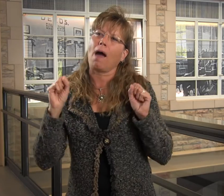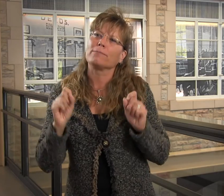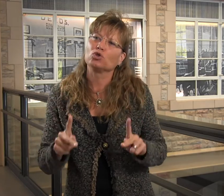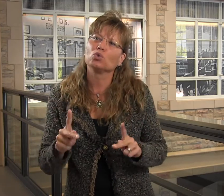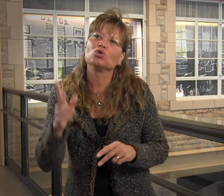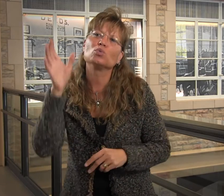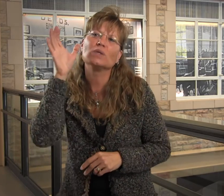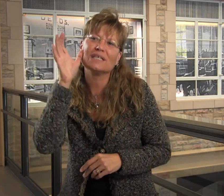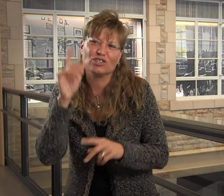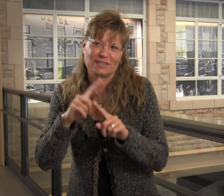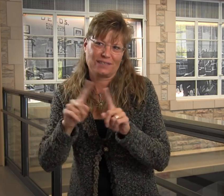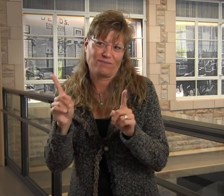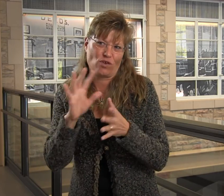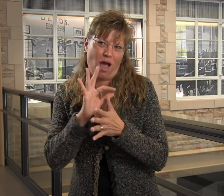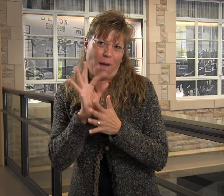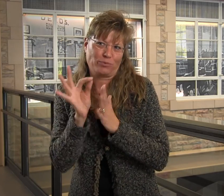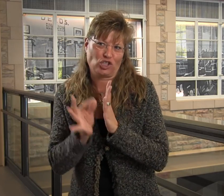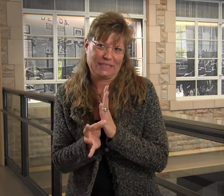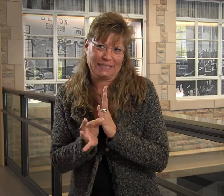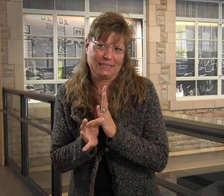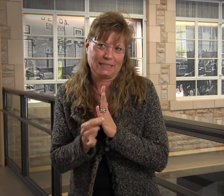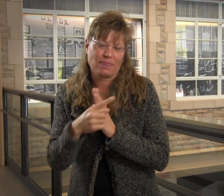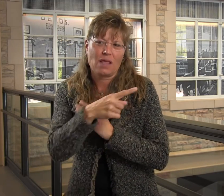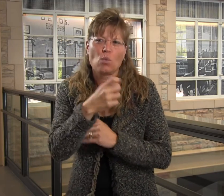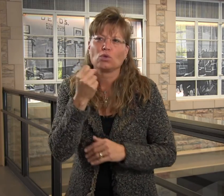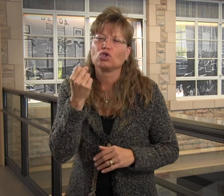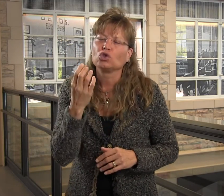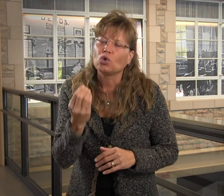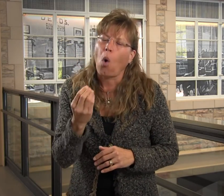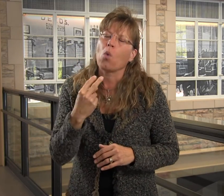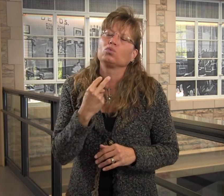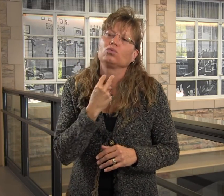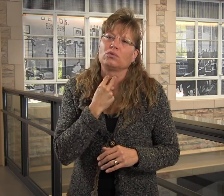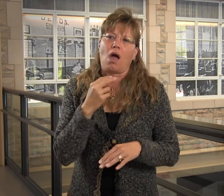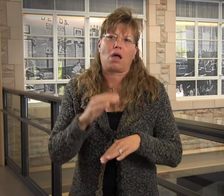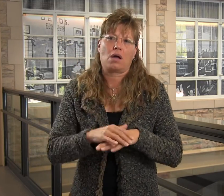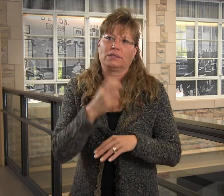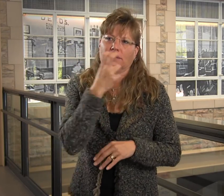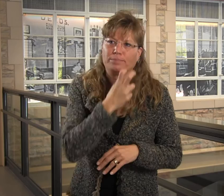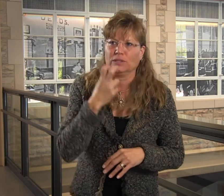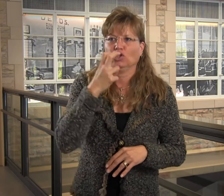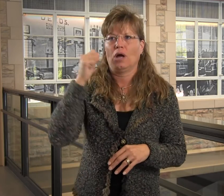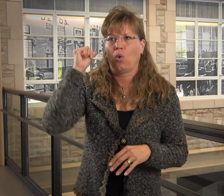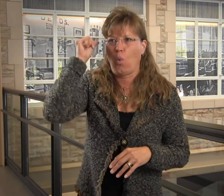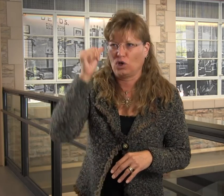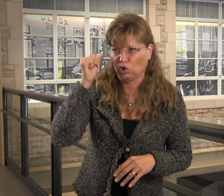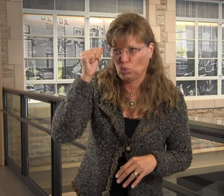I wish my parents had the opportunity to hear different options. They were just so focused